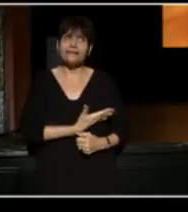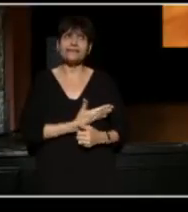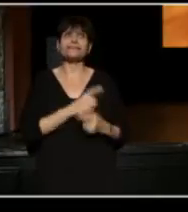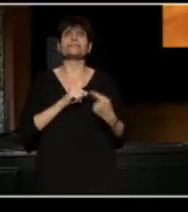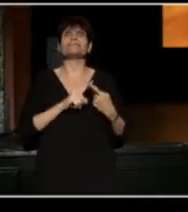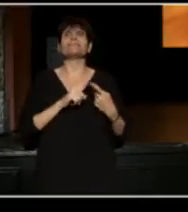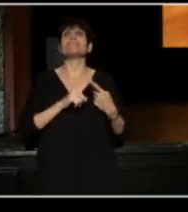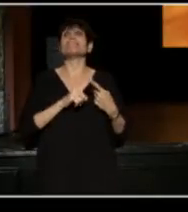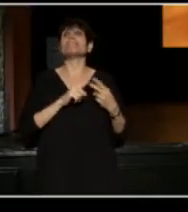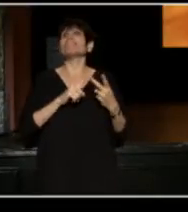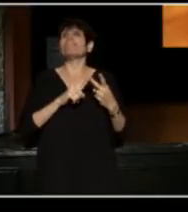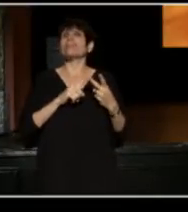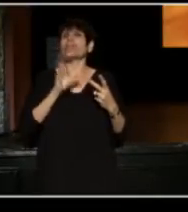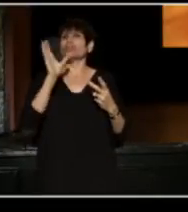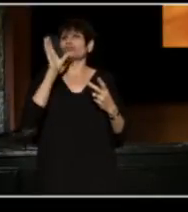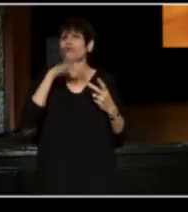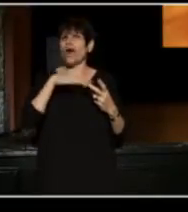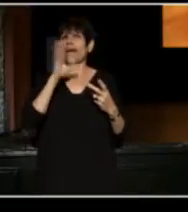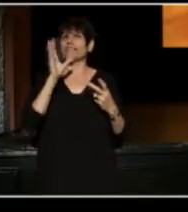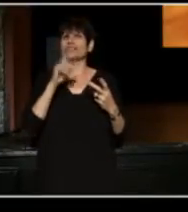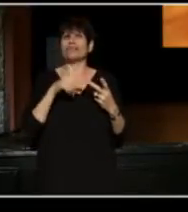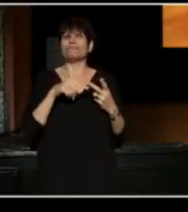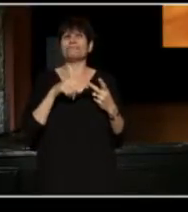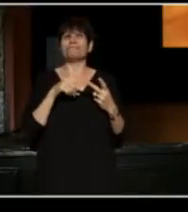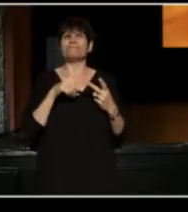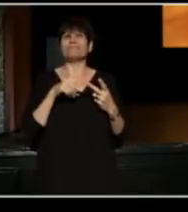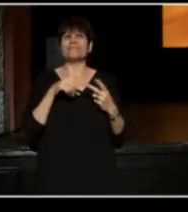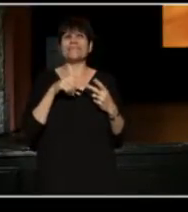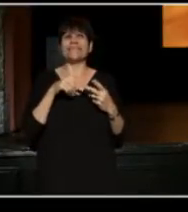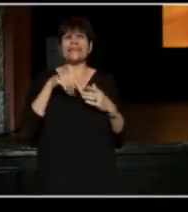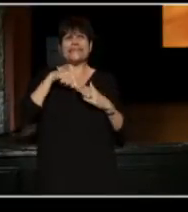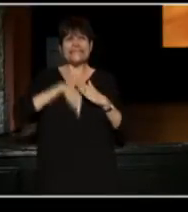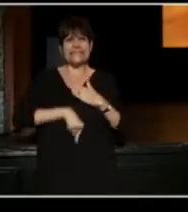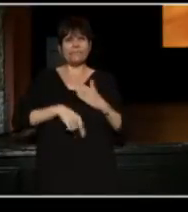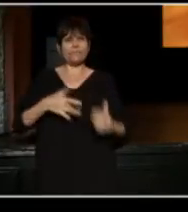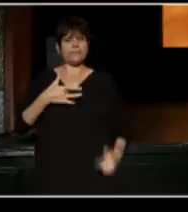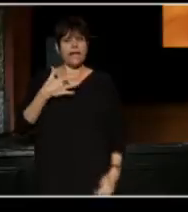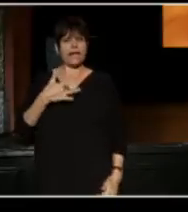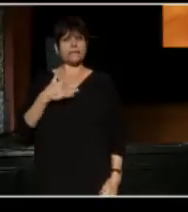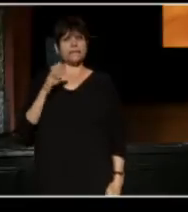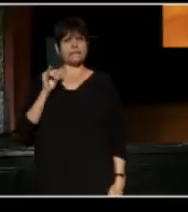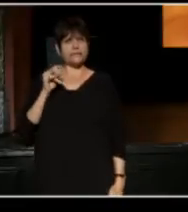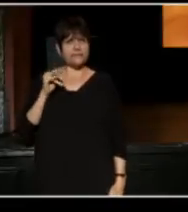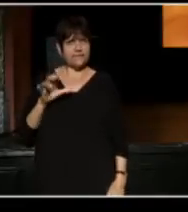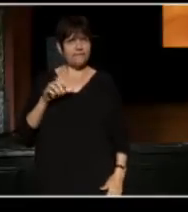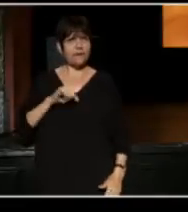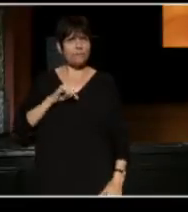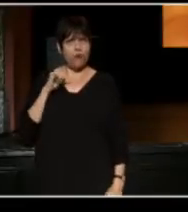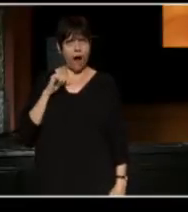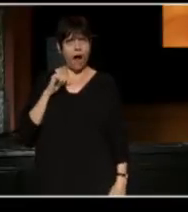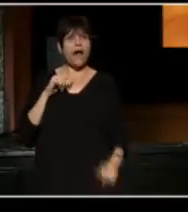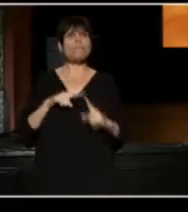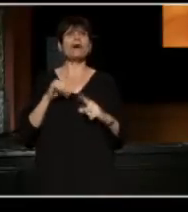and has a strange, deep sense of civic pride but also civic participation,